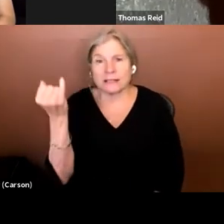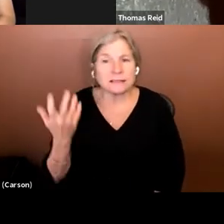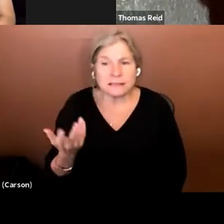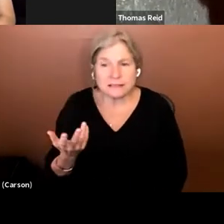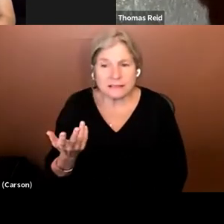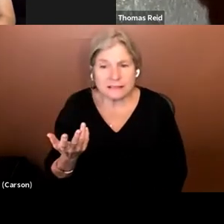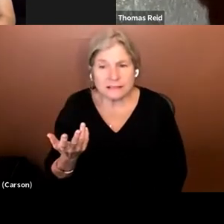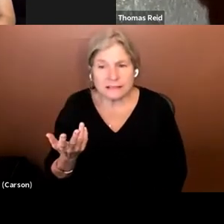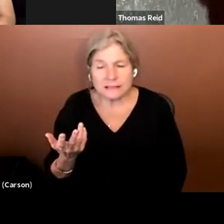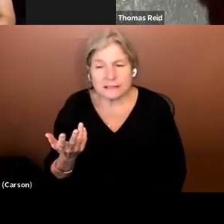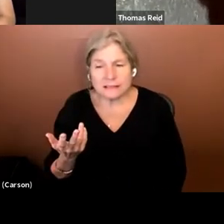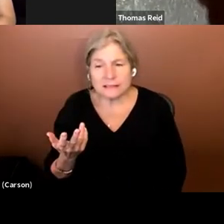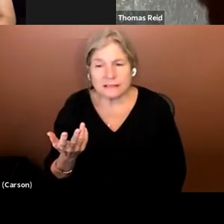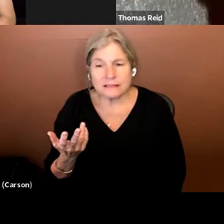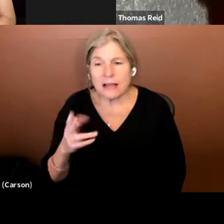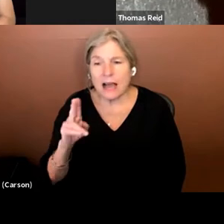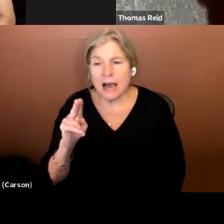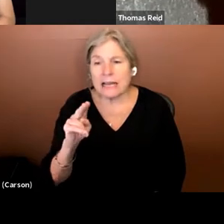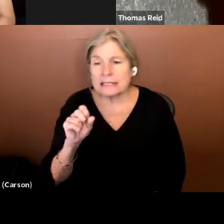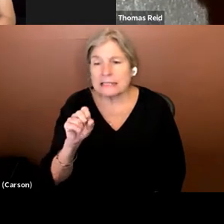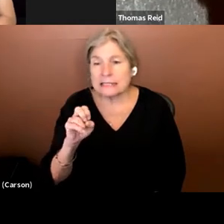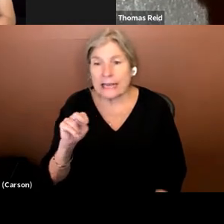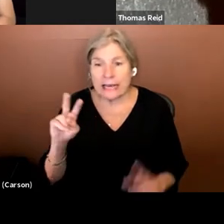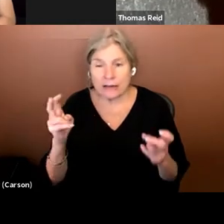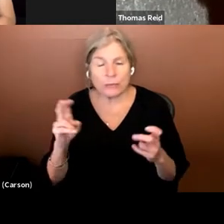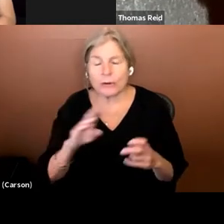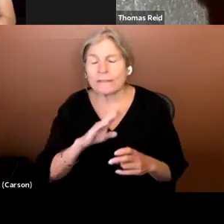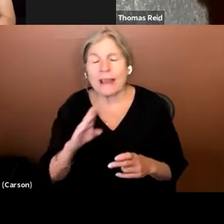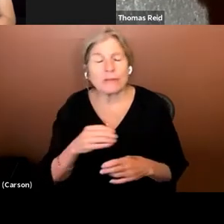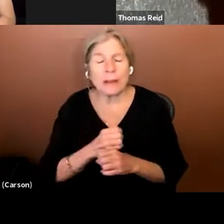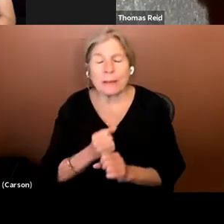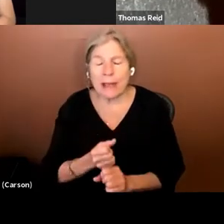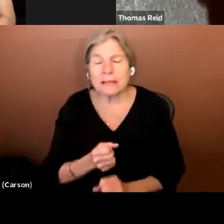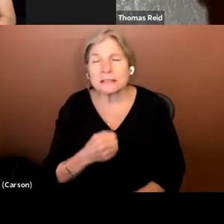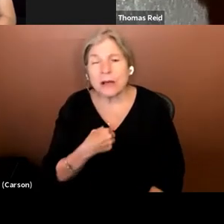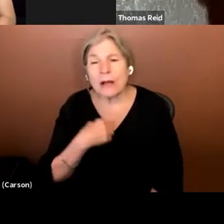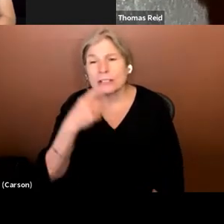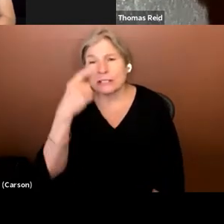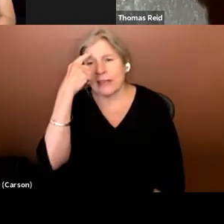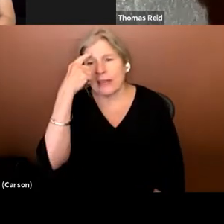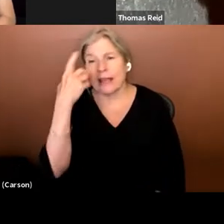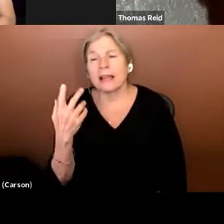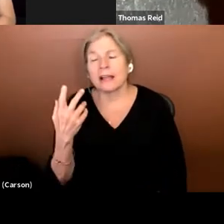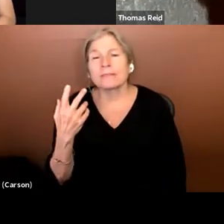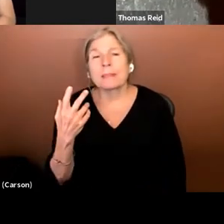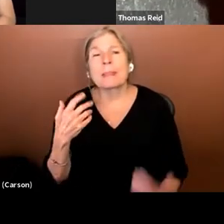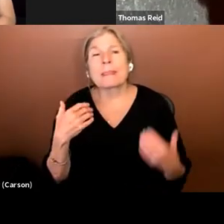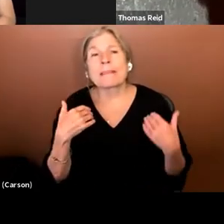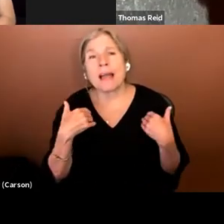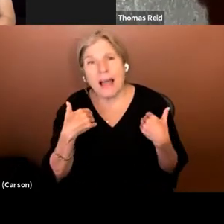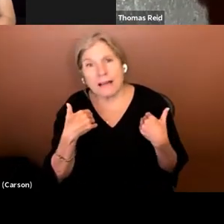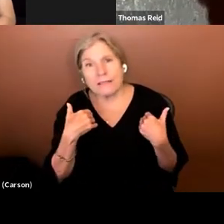unseen would never have been made. So I think just having the confidence to